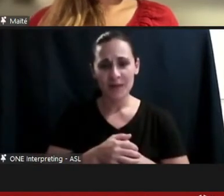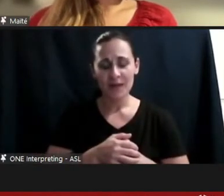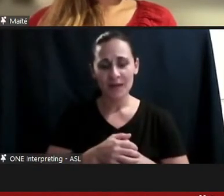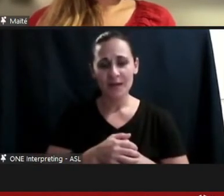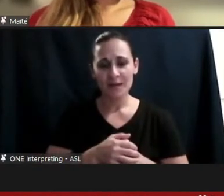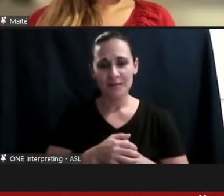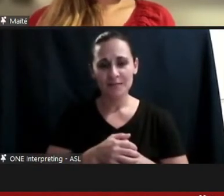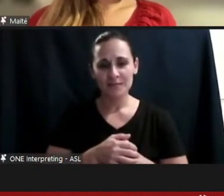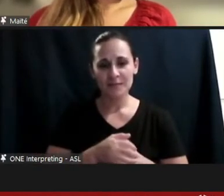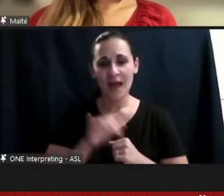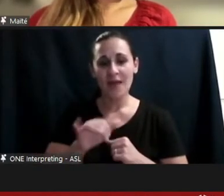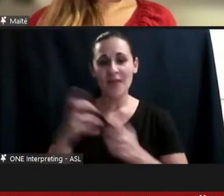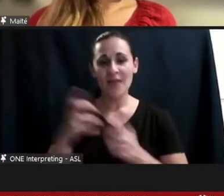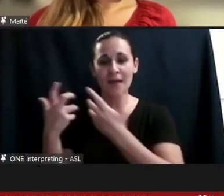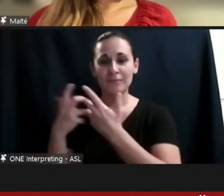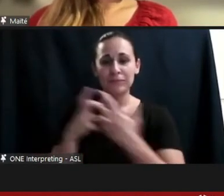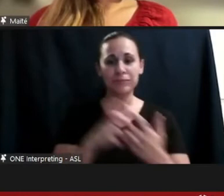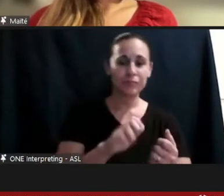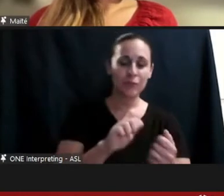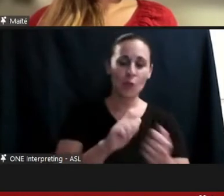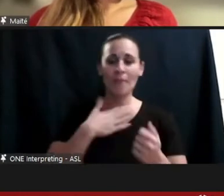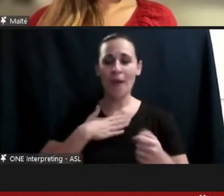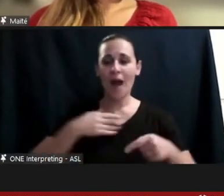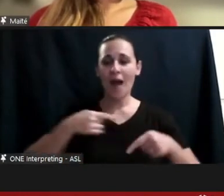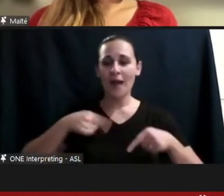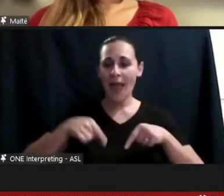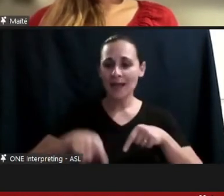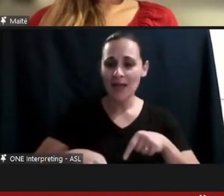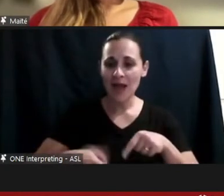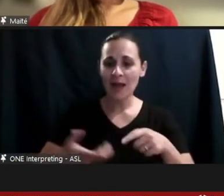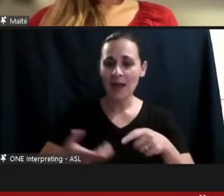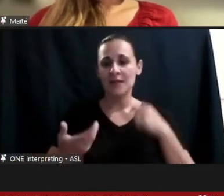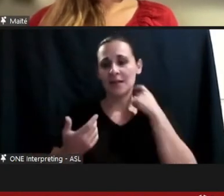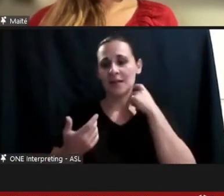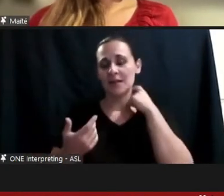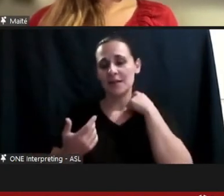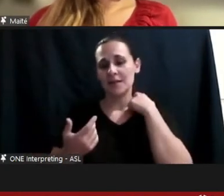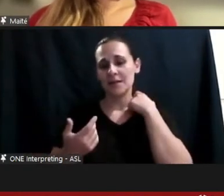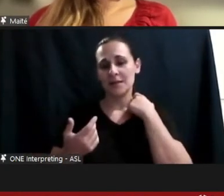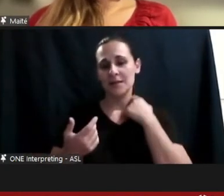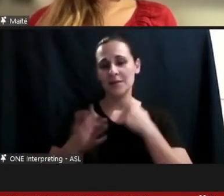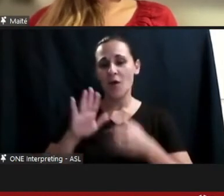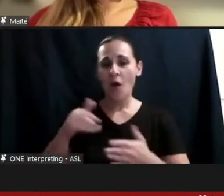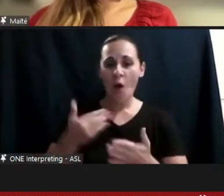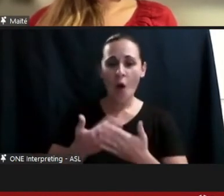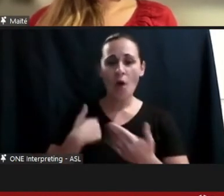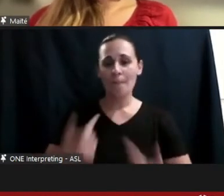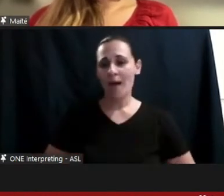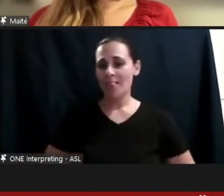all of my anxieties, where all my life I have been misspelling things and